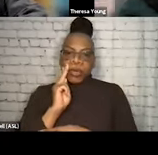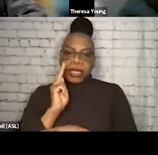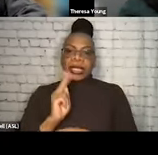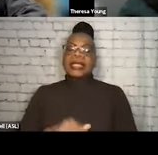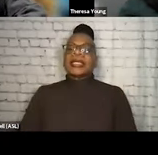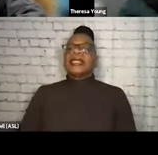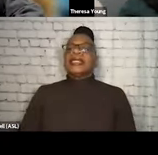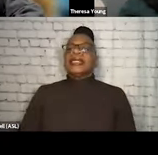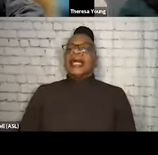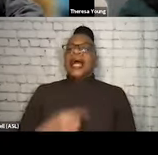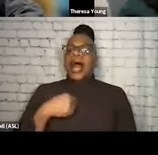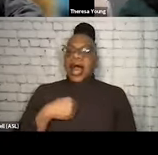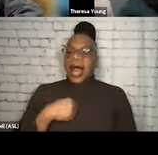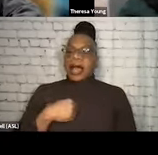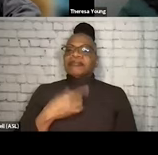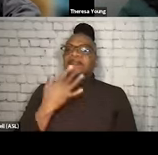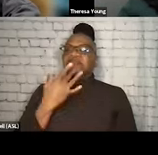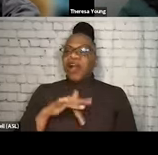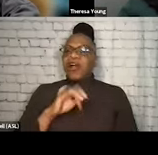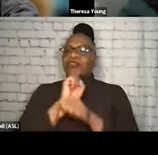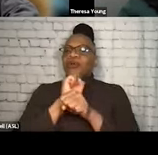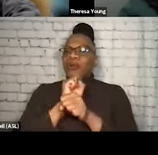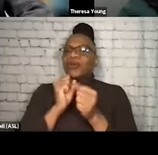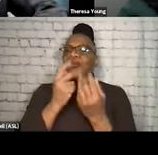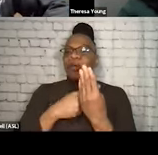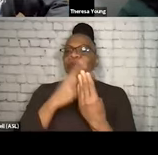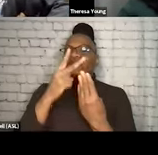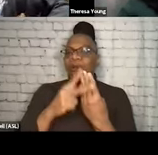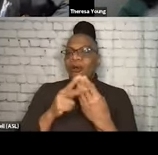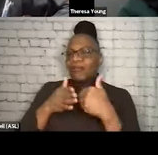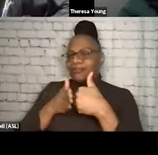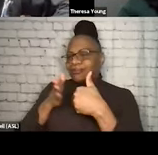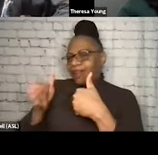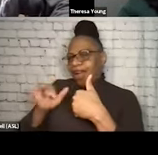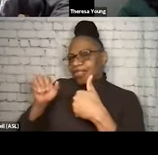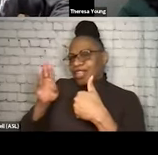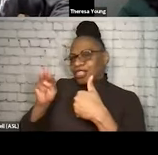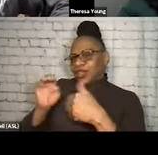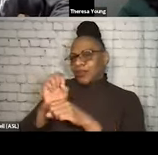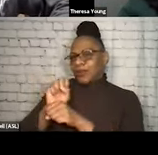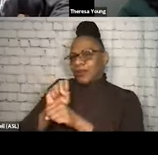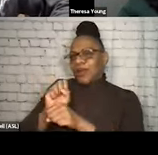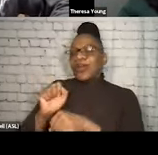I was fortunate enough to work in a program next to a program Jim used to work in, AHOPE needle exchange in Boston,